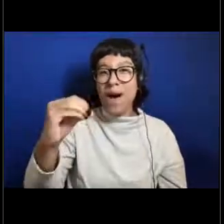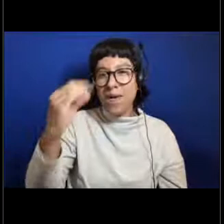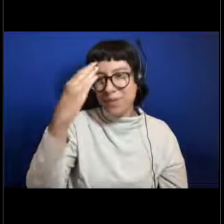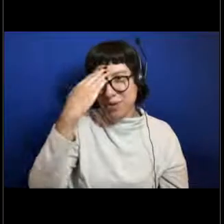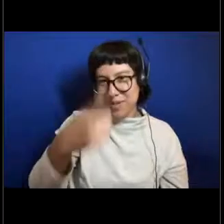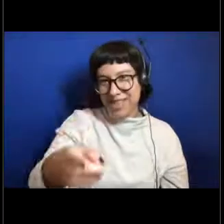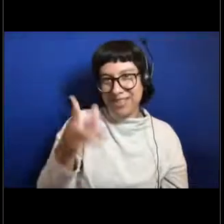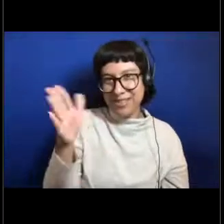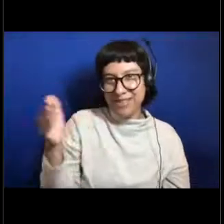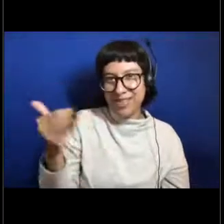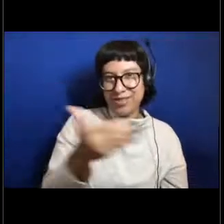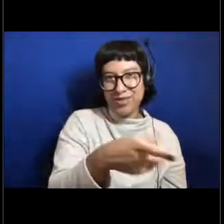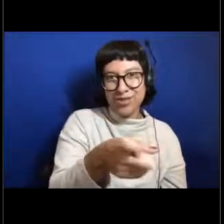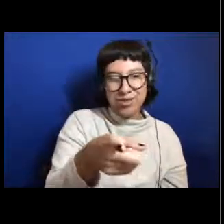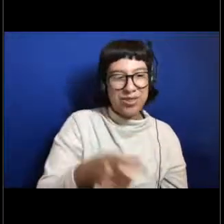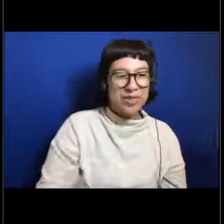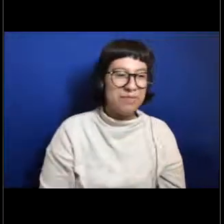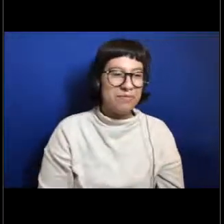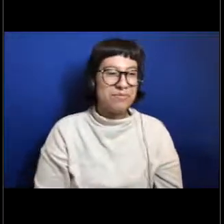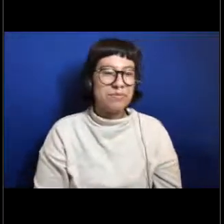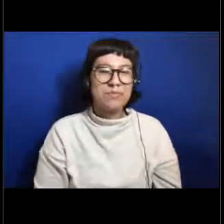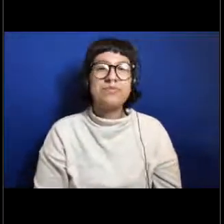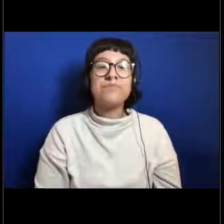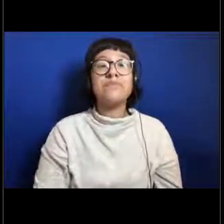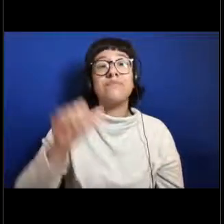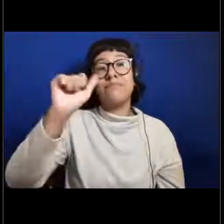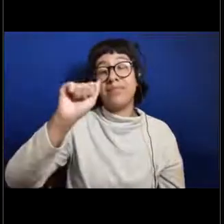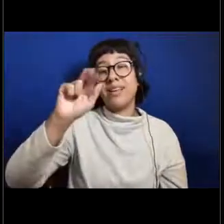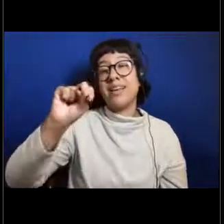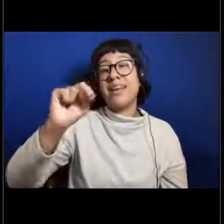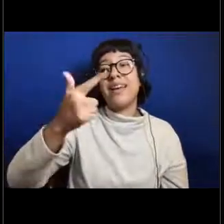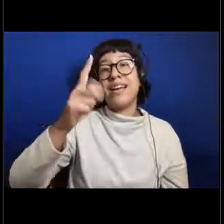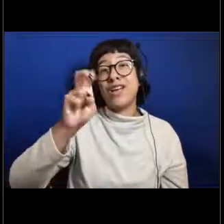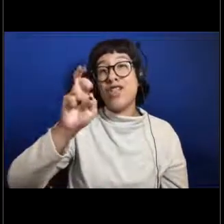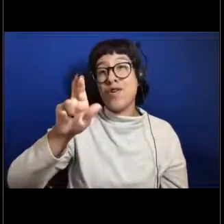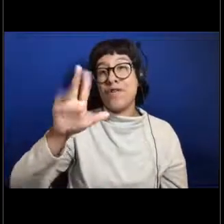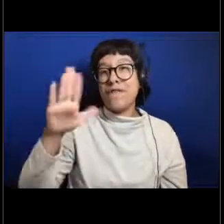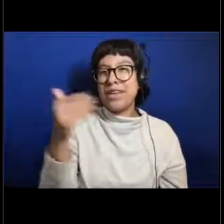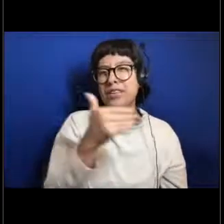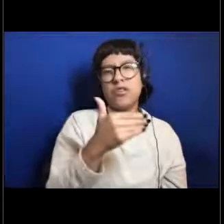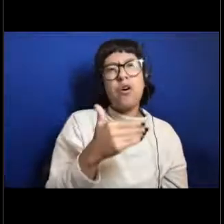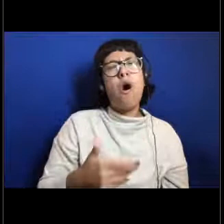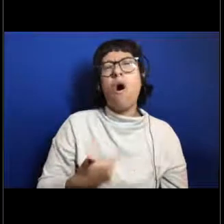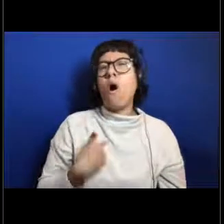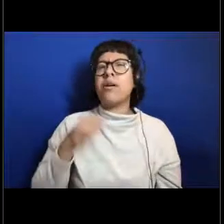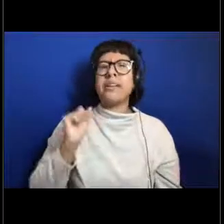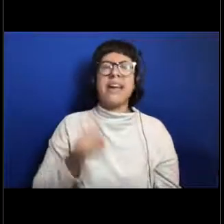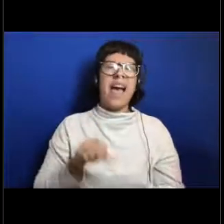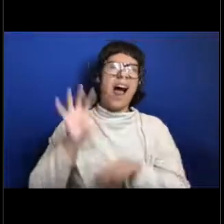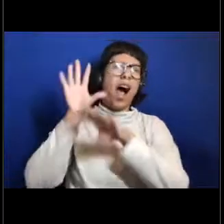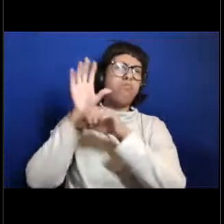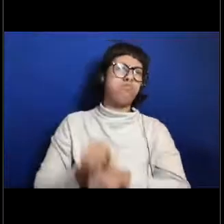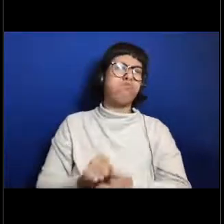So anglerfish are pretty uniquely adapted to excelling at life in the deep sea.